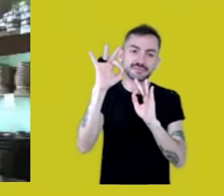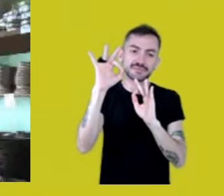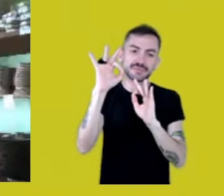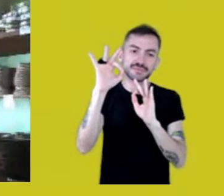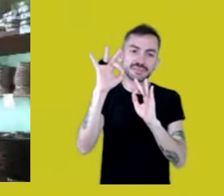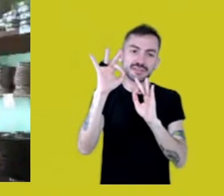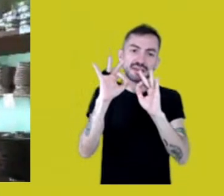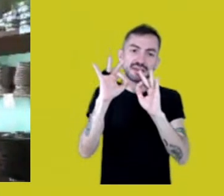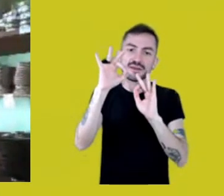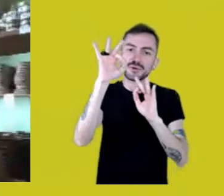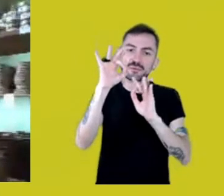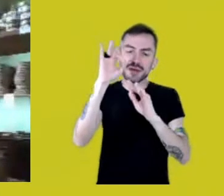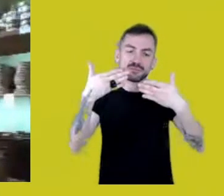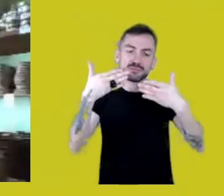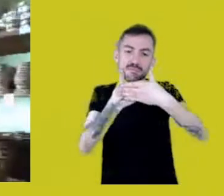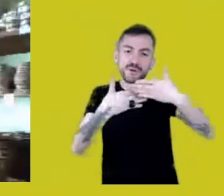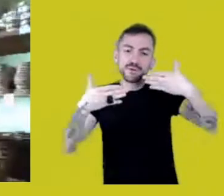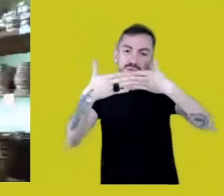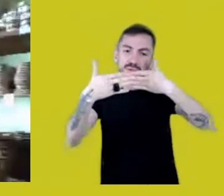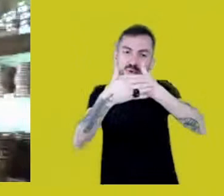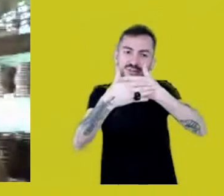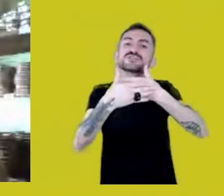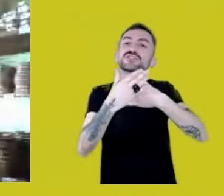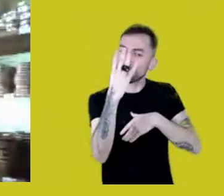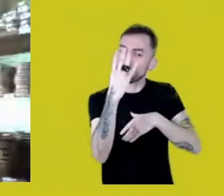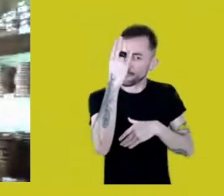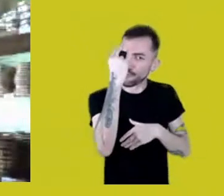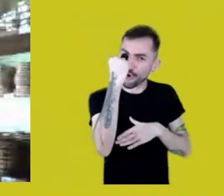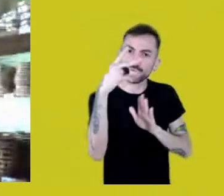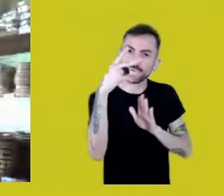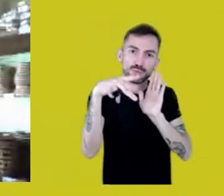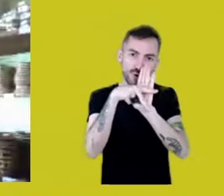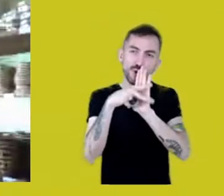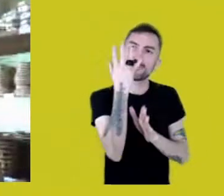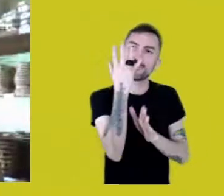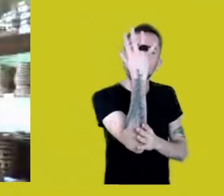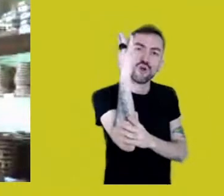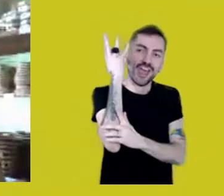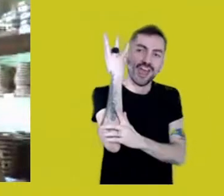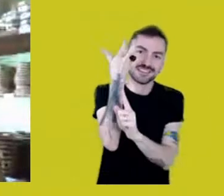a PowerPoint presentation with pictures of the pine forests.